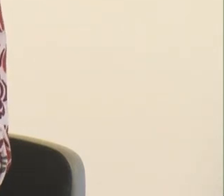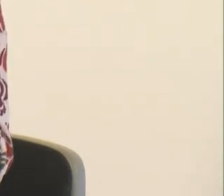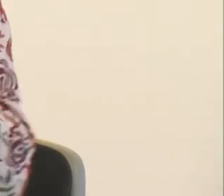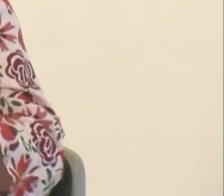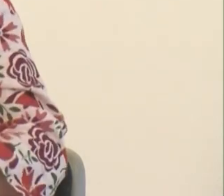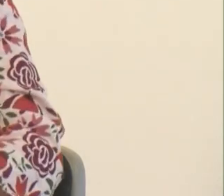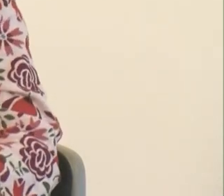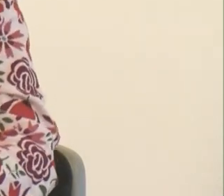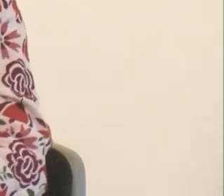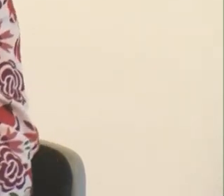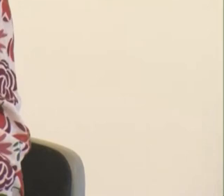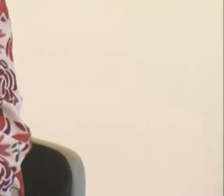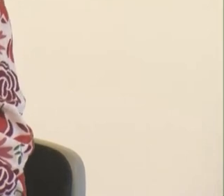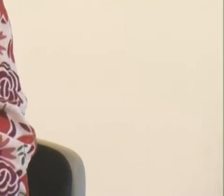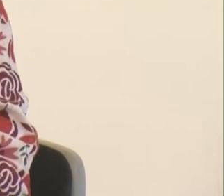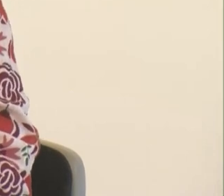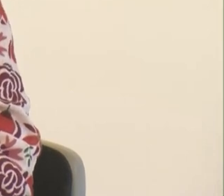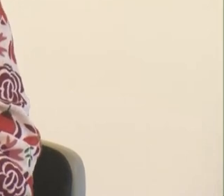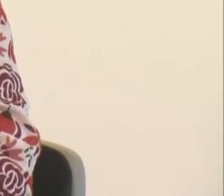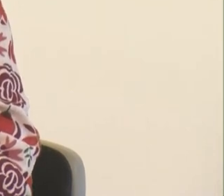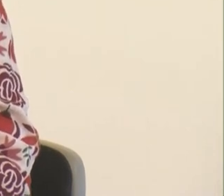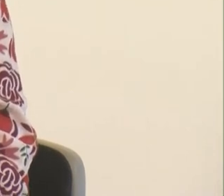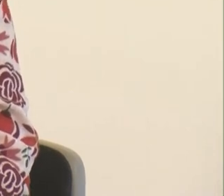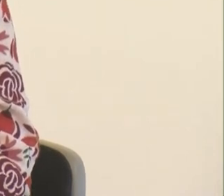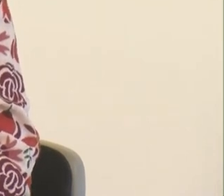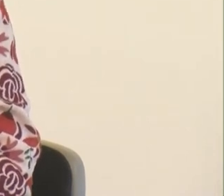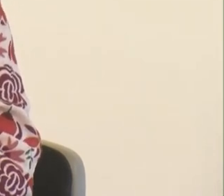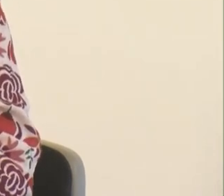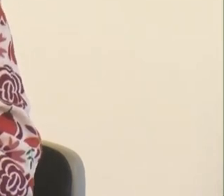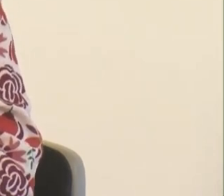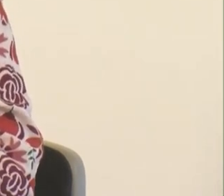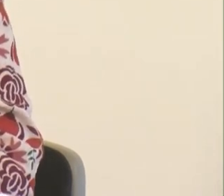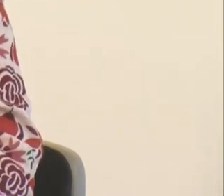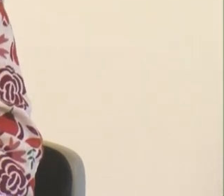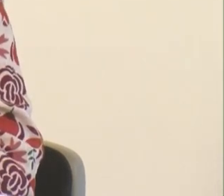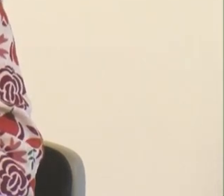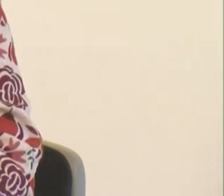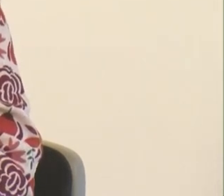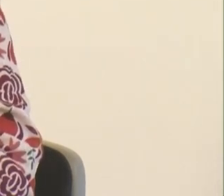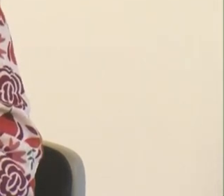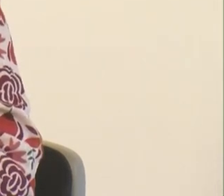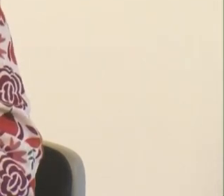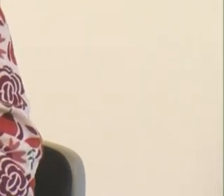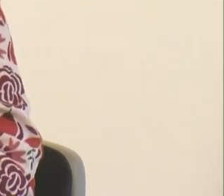that will be different, but ourselves will be different. We're not just thinking about the systems and the things that might be different, but how we